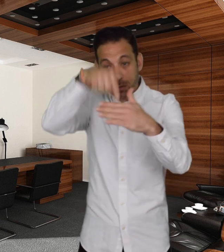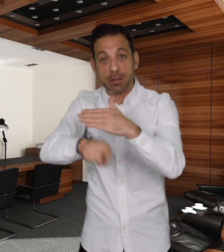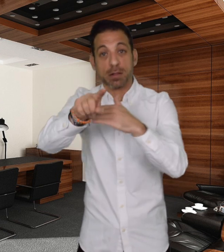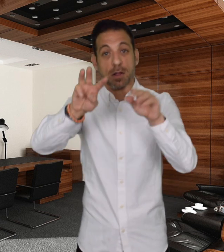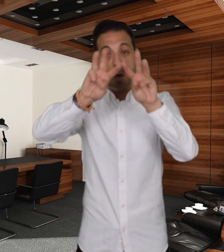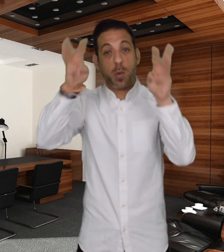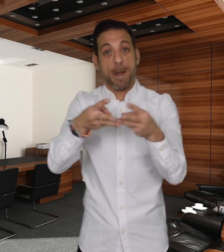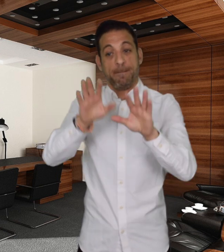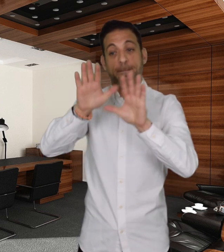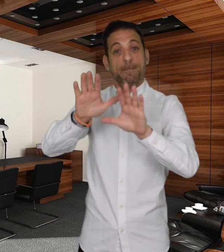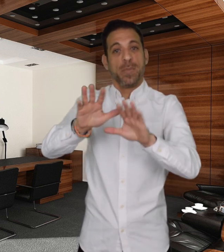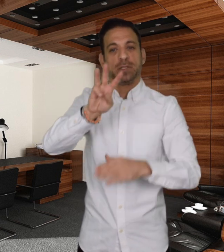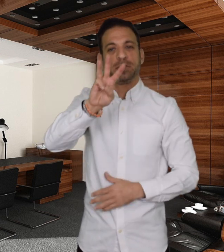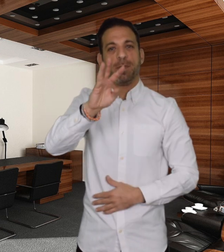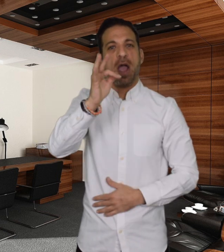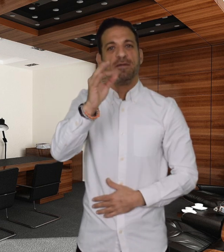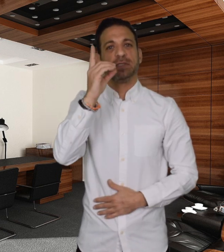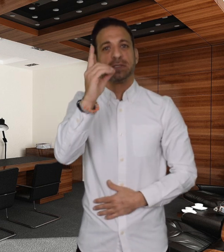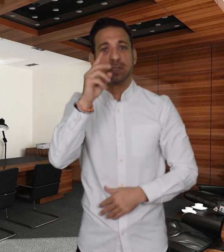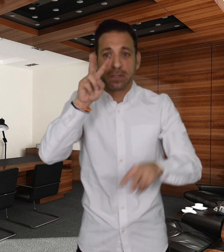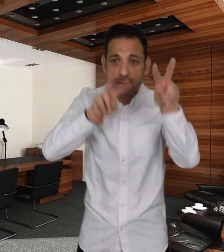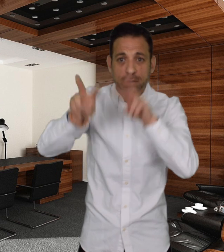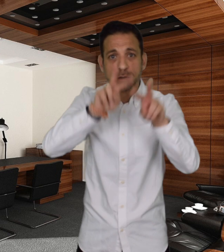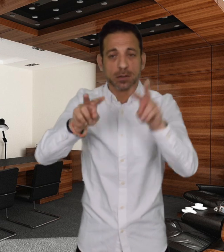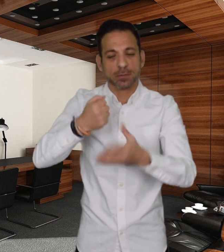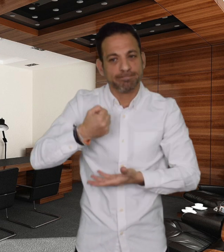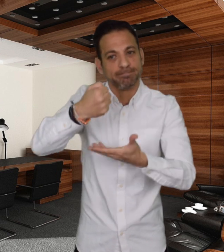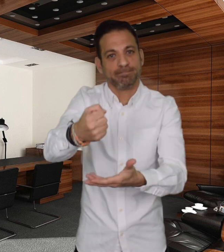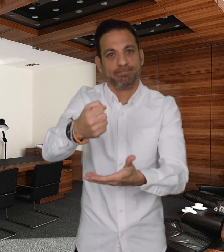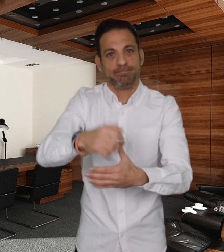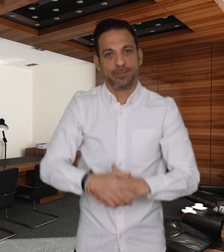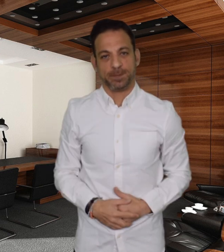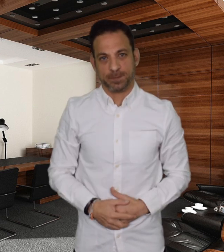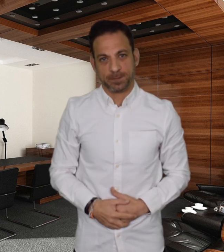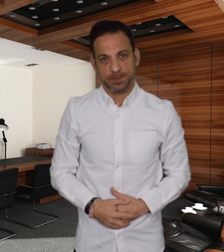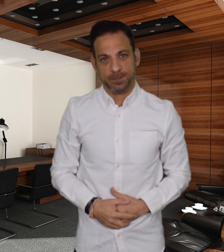the World Federation of the Deaf Ry website.